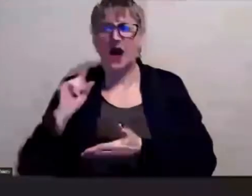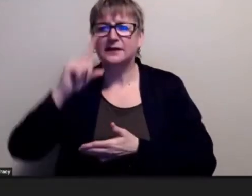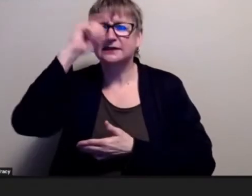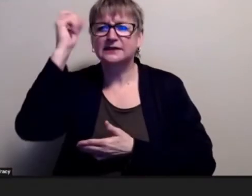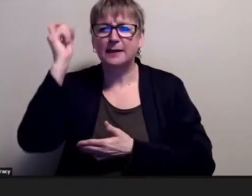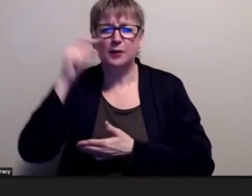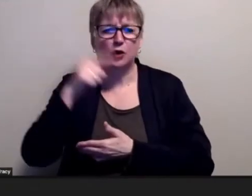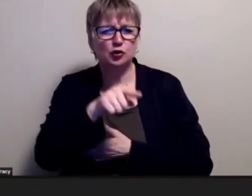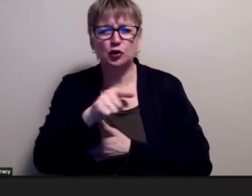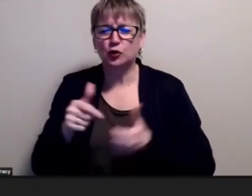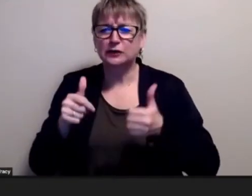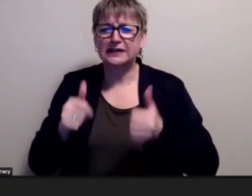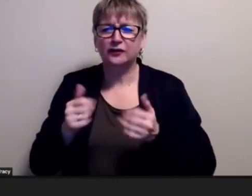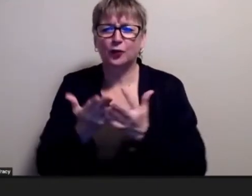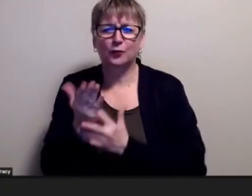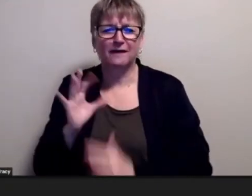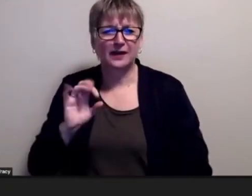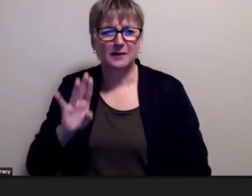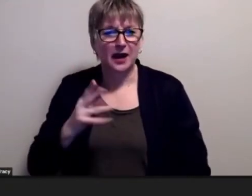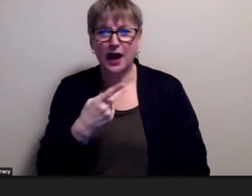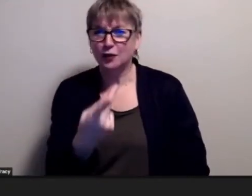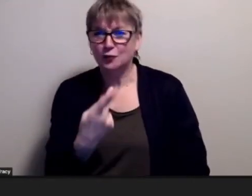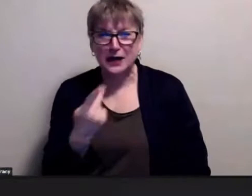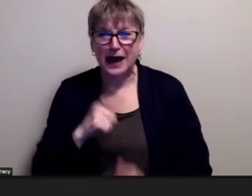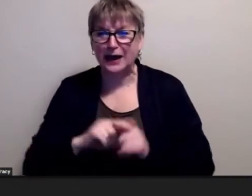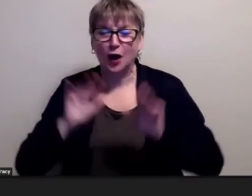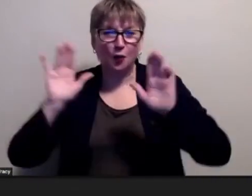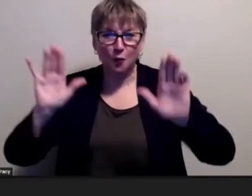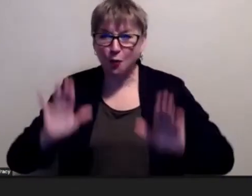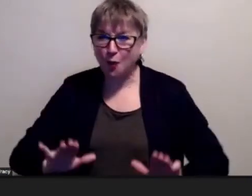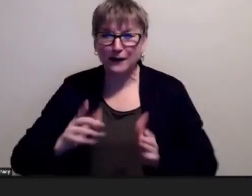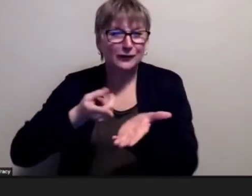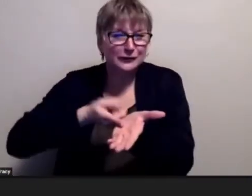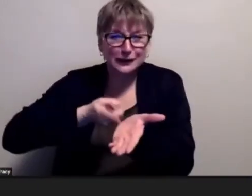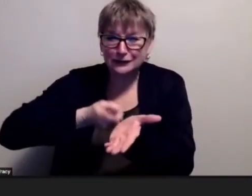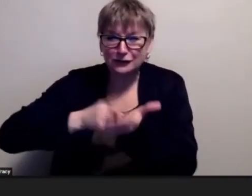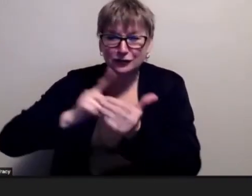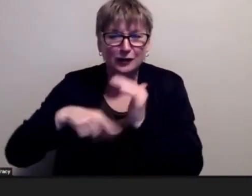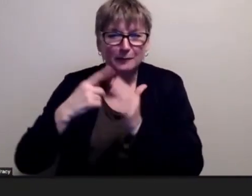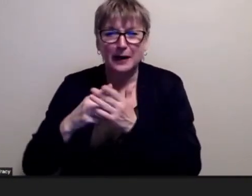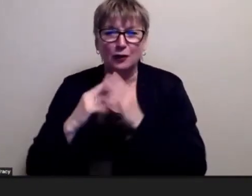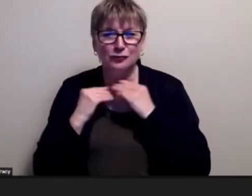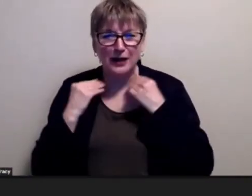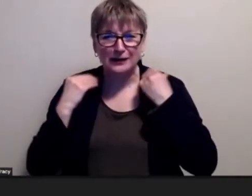amazing discussion about shakespeare and you kept bringing up all the things that i have taught you